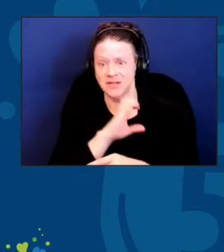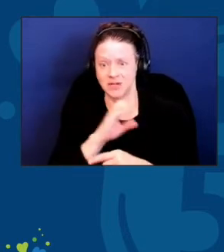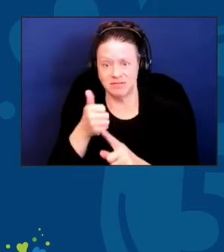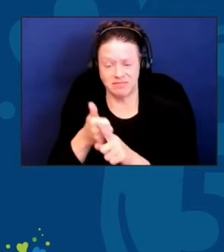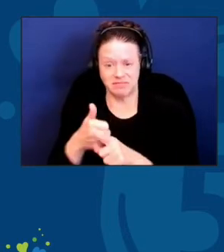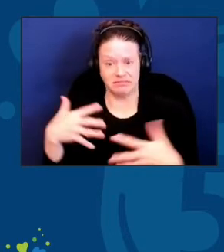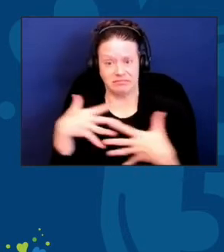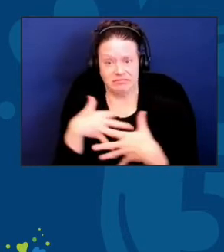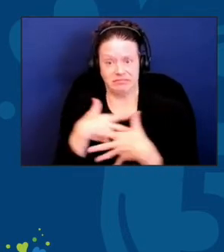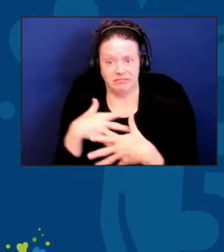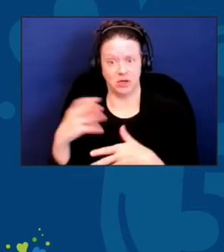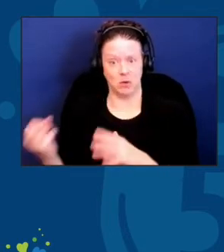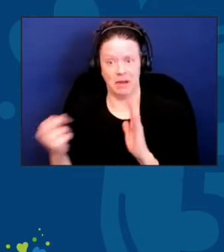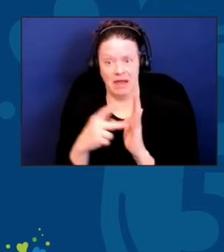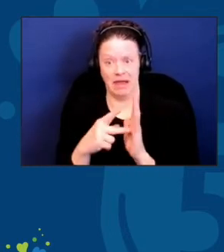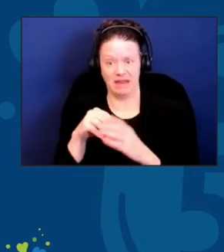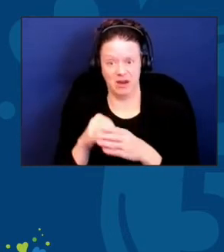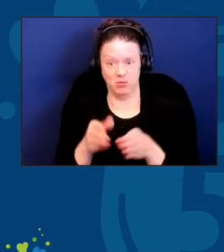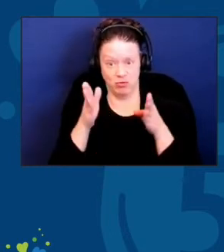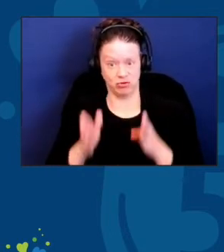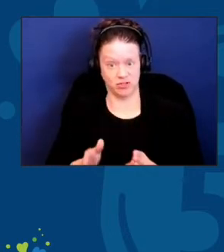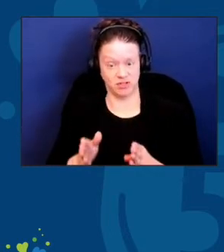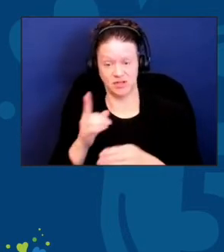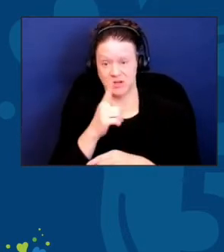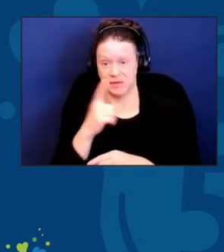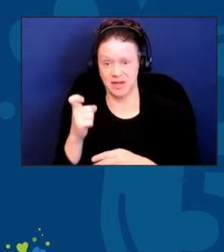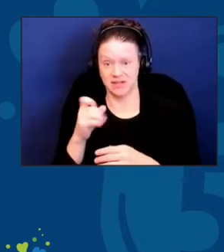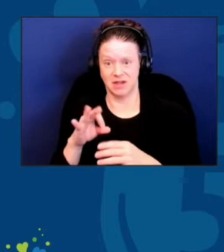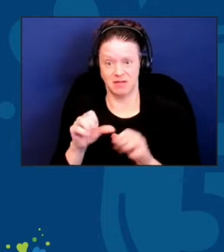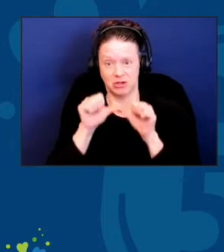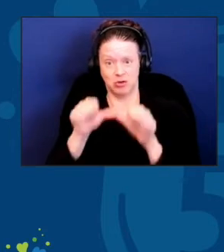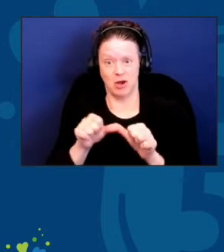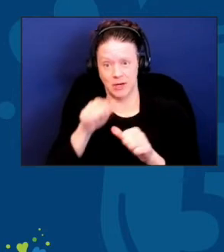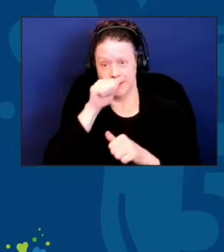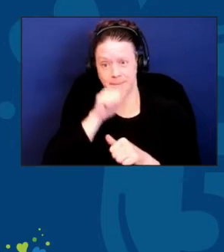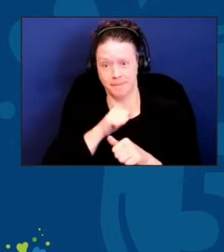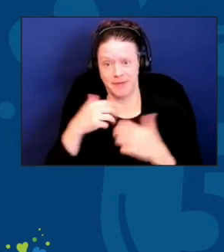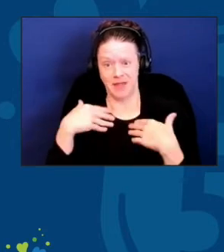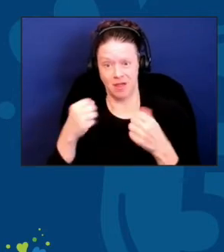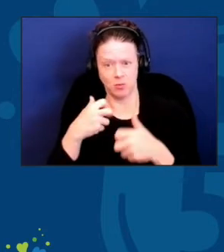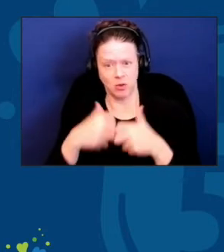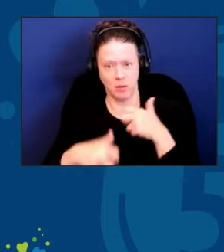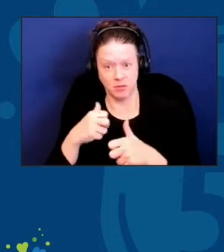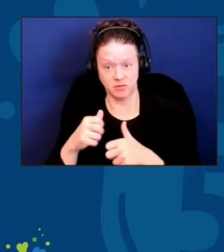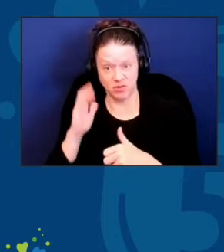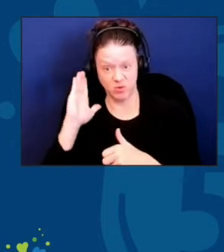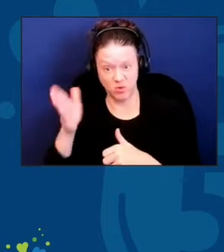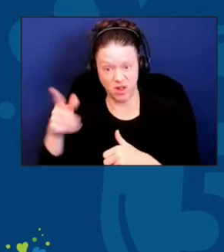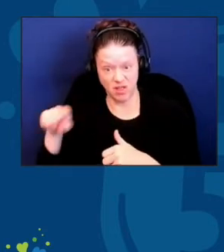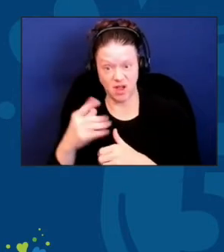Are they going to fall through the cracks and how do we ensure that they get those nutritious meals